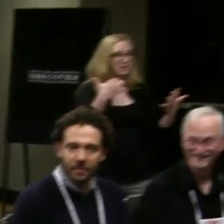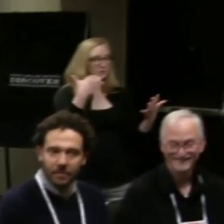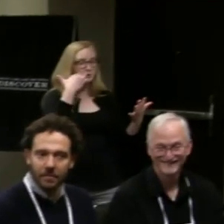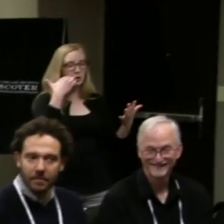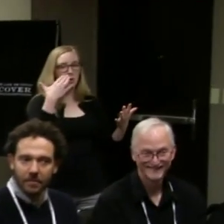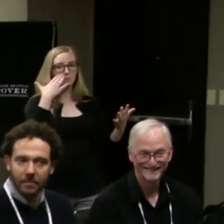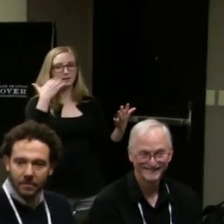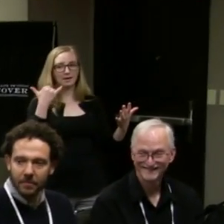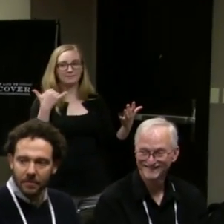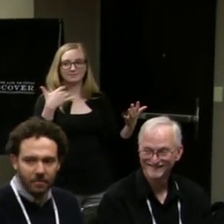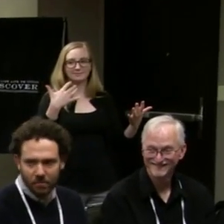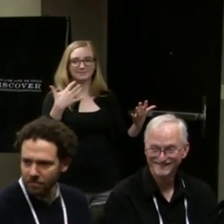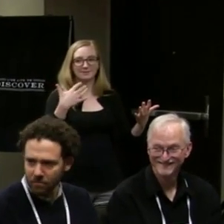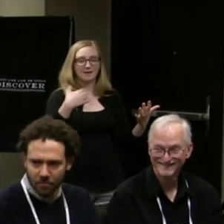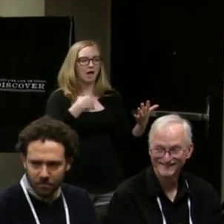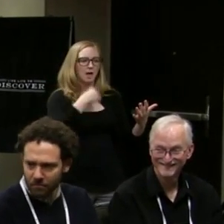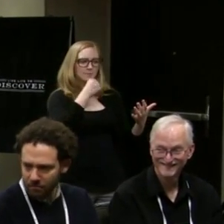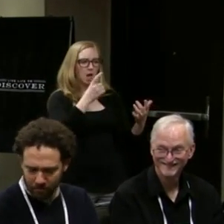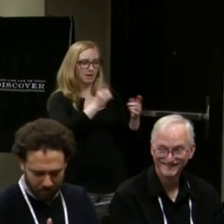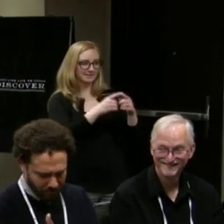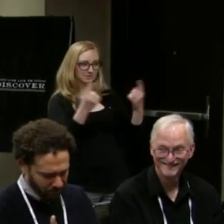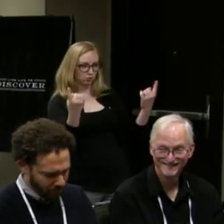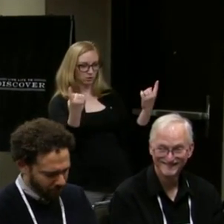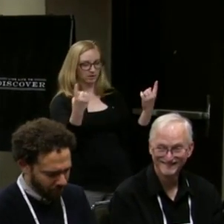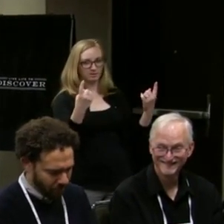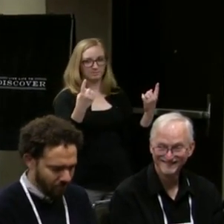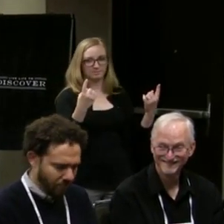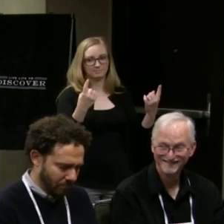Because I'm not disagreeing obviously.